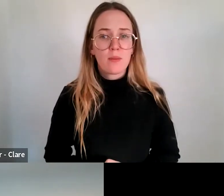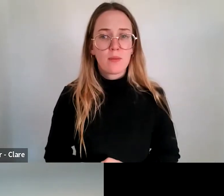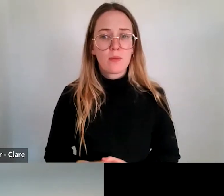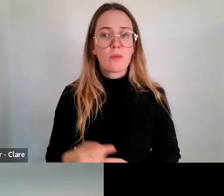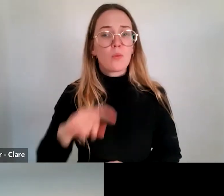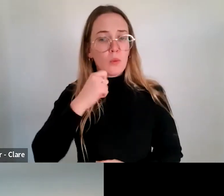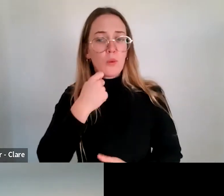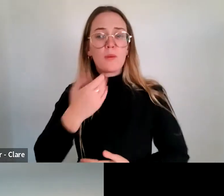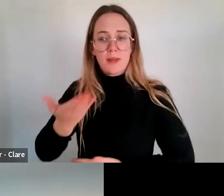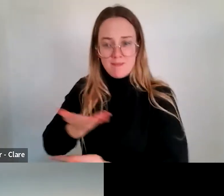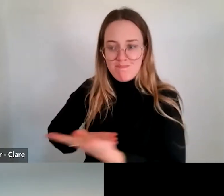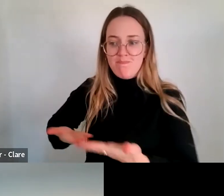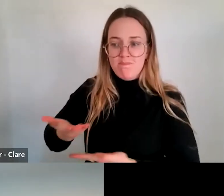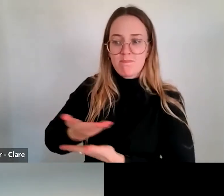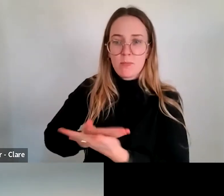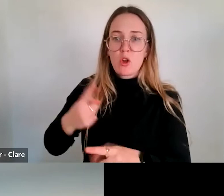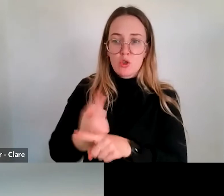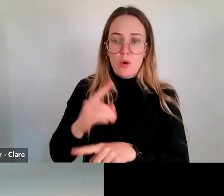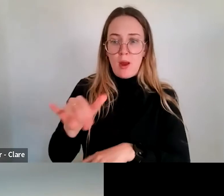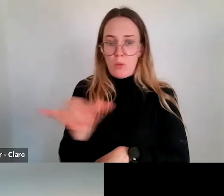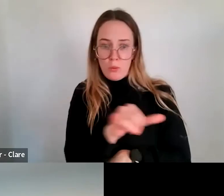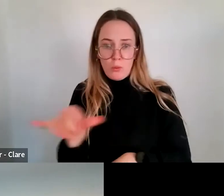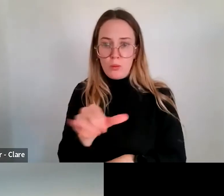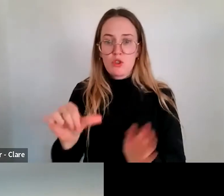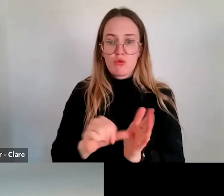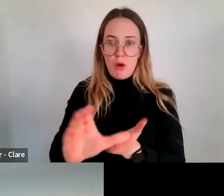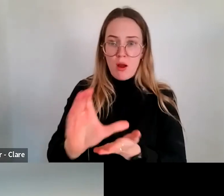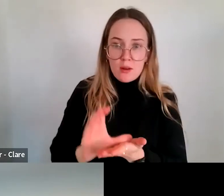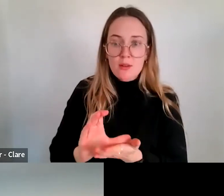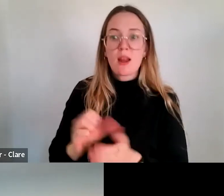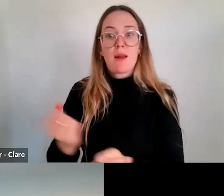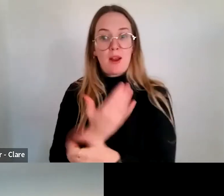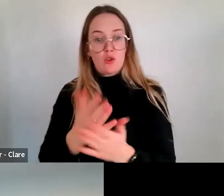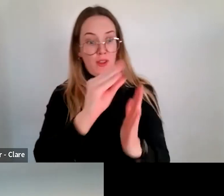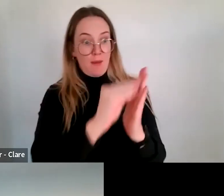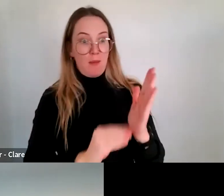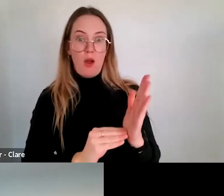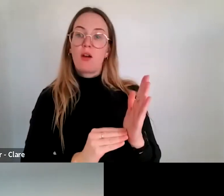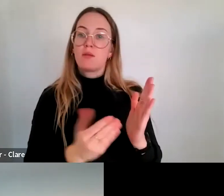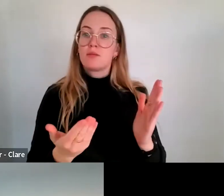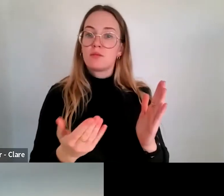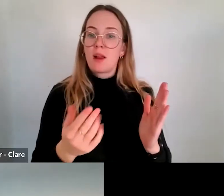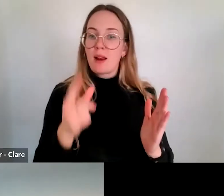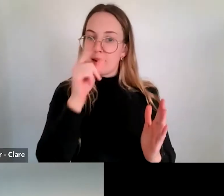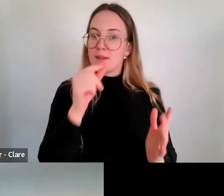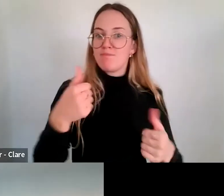grants with each other so they'll be talking to each other about what